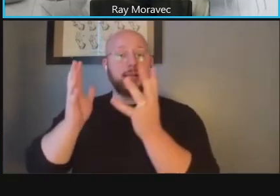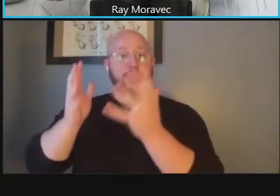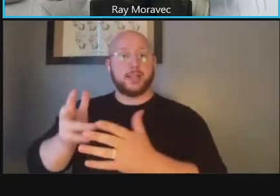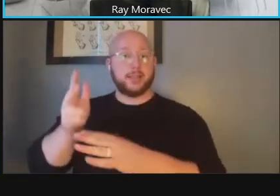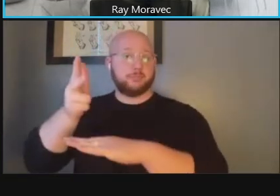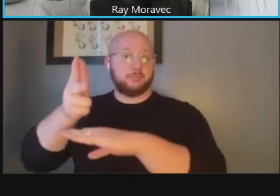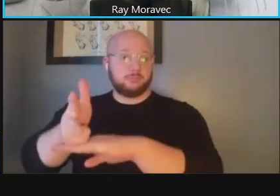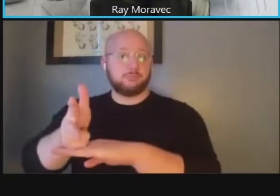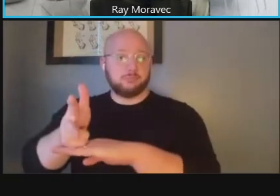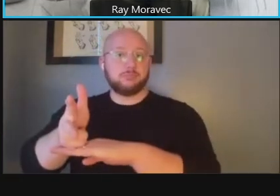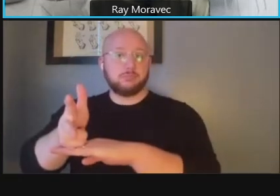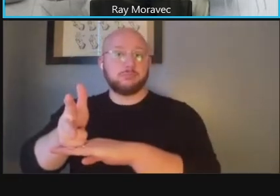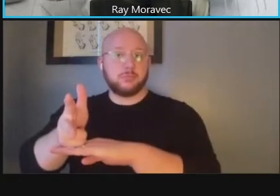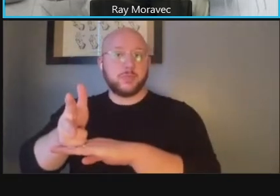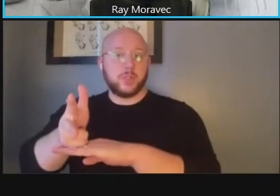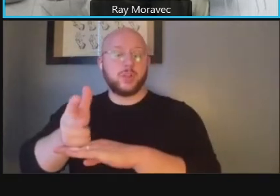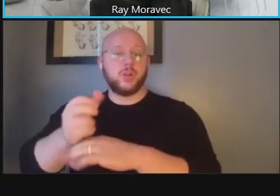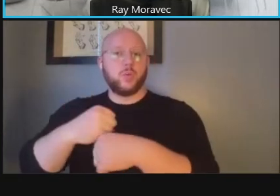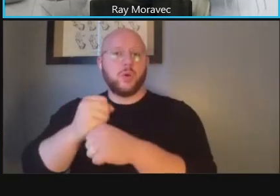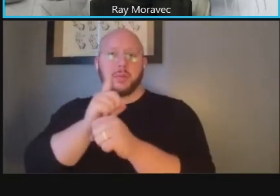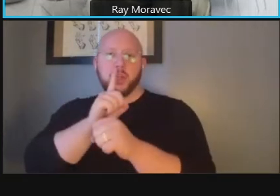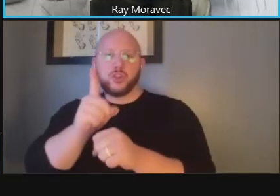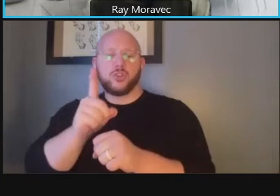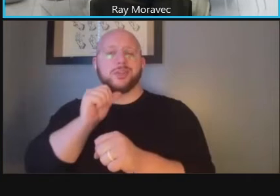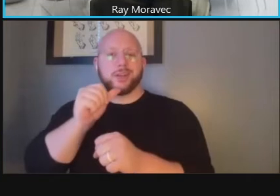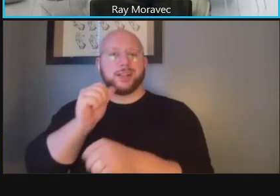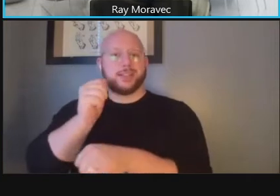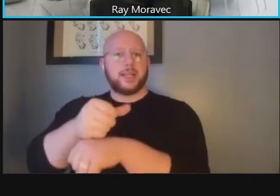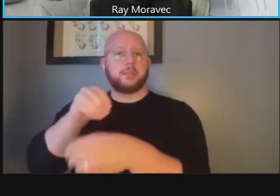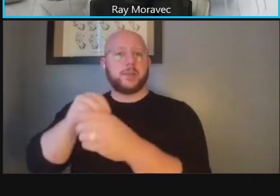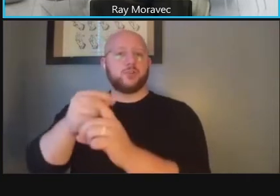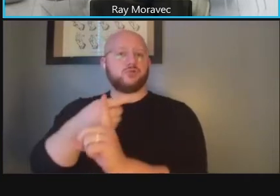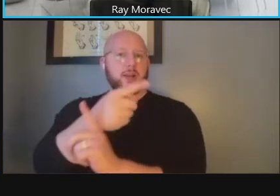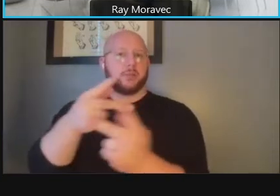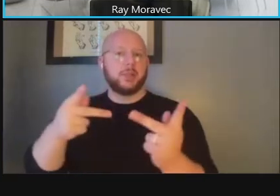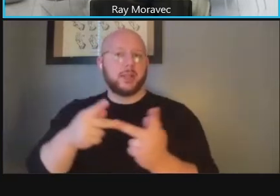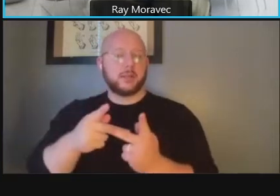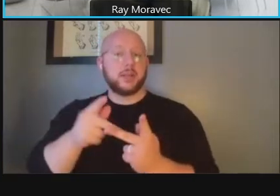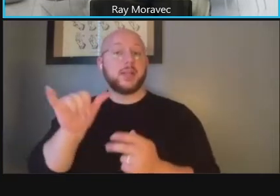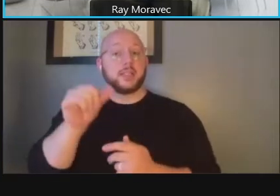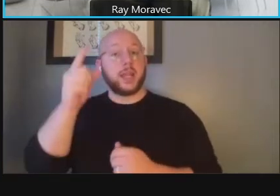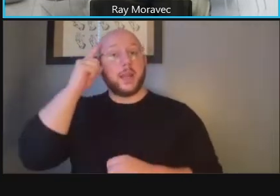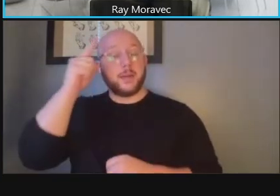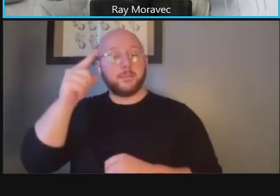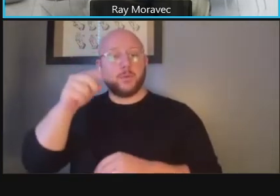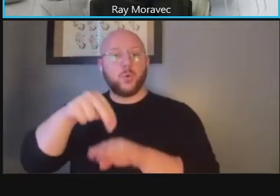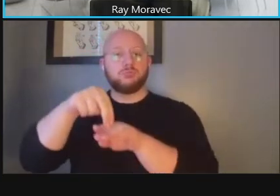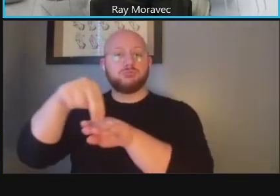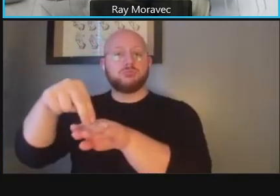inconsistent places and not just random same thing with scooters and this also gets into